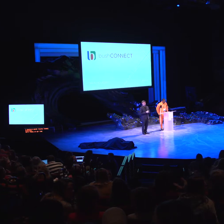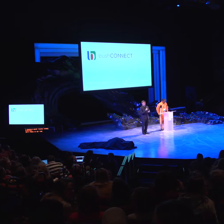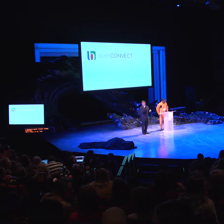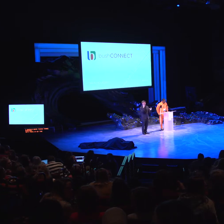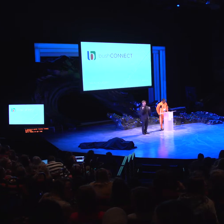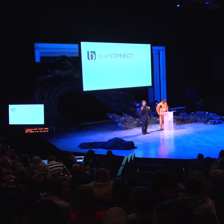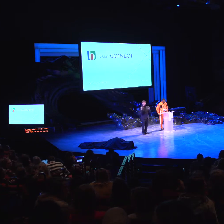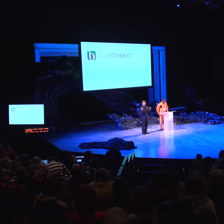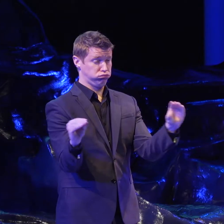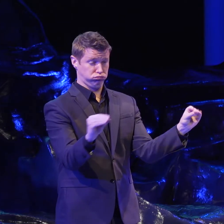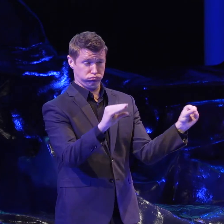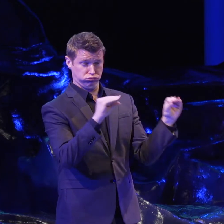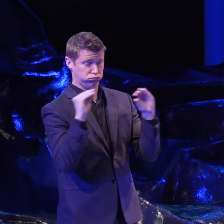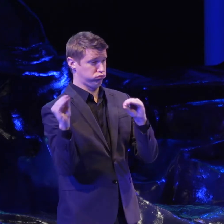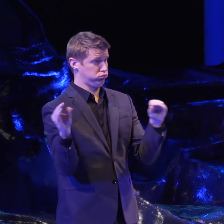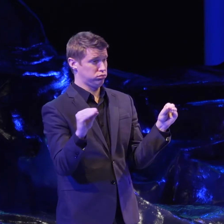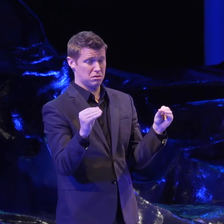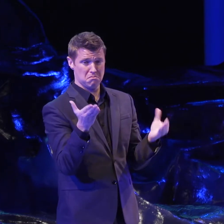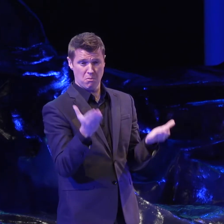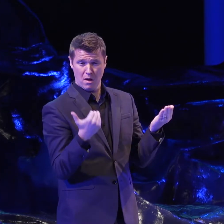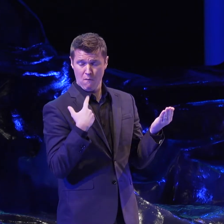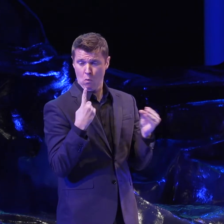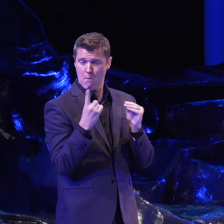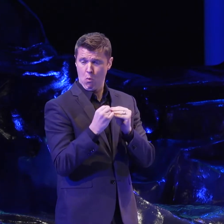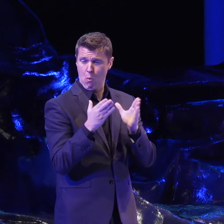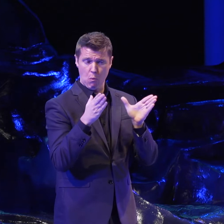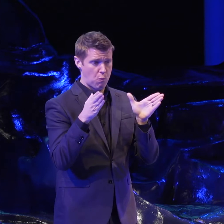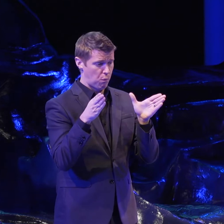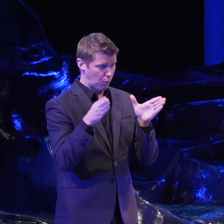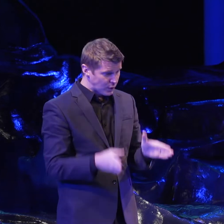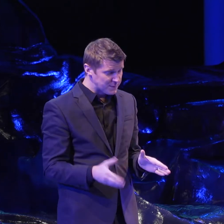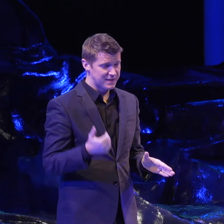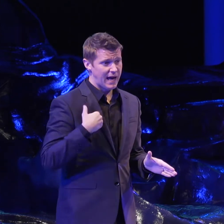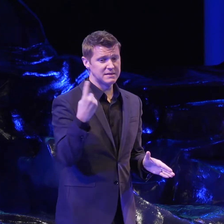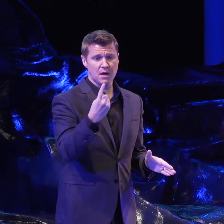that you met at least one more person that you had something fun to talk about with.